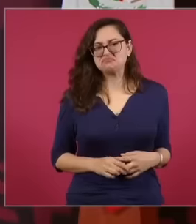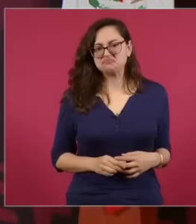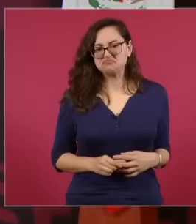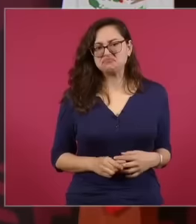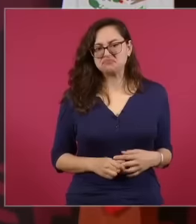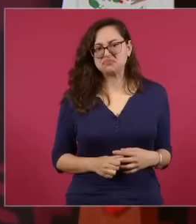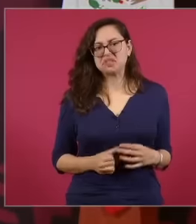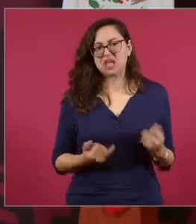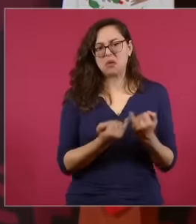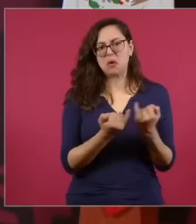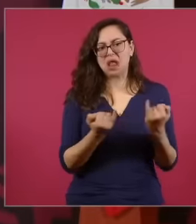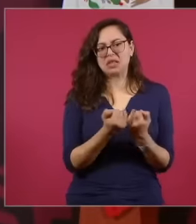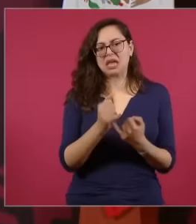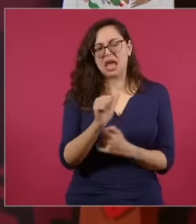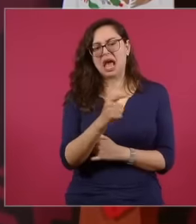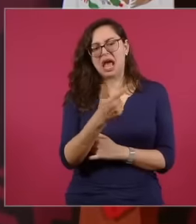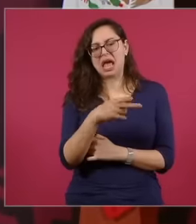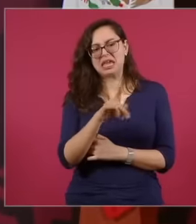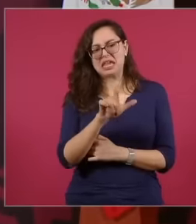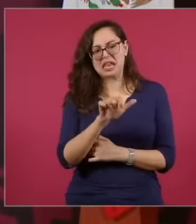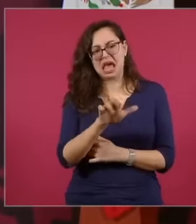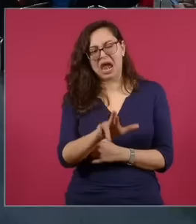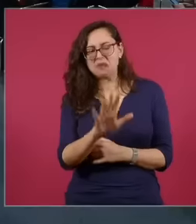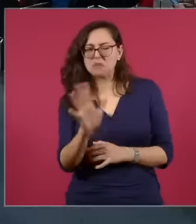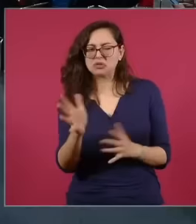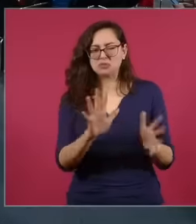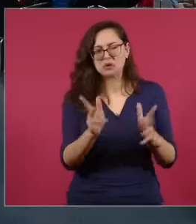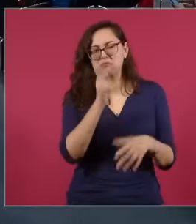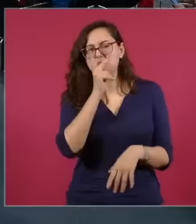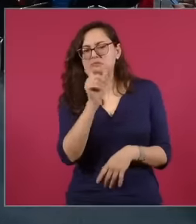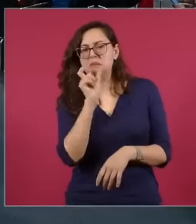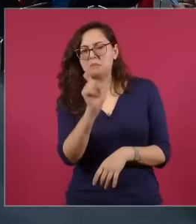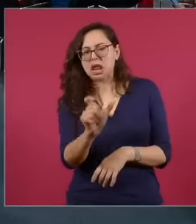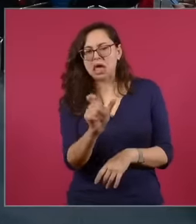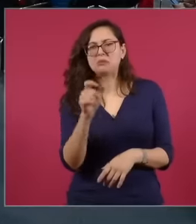this one